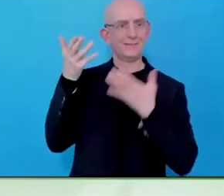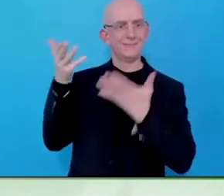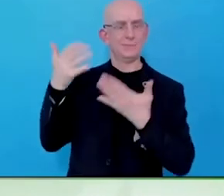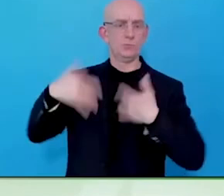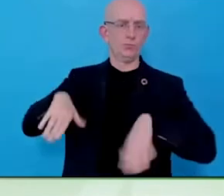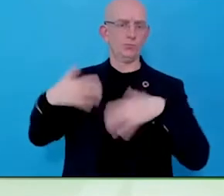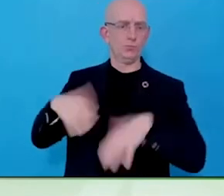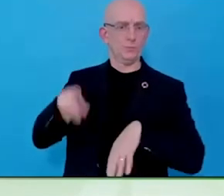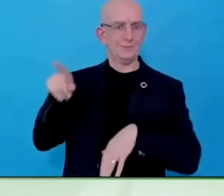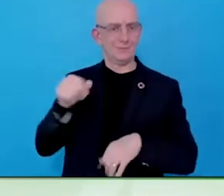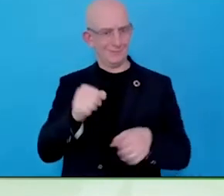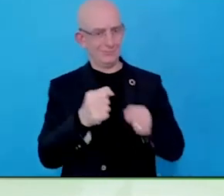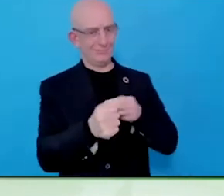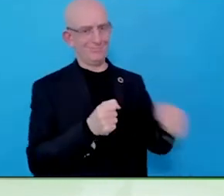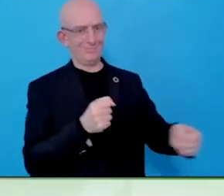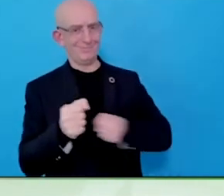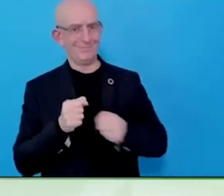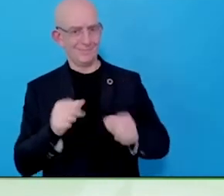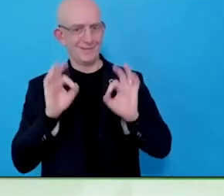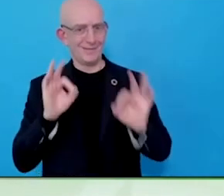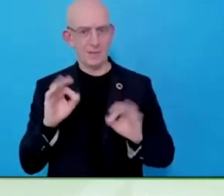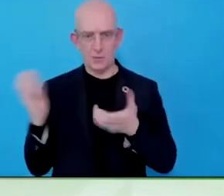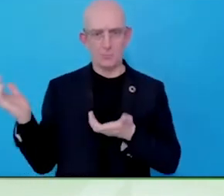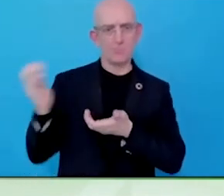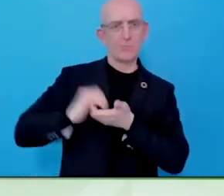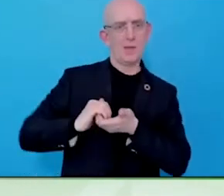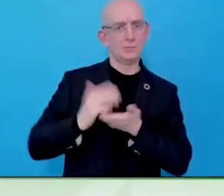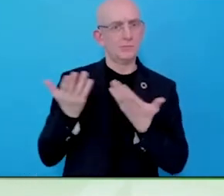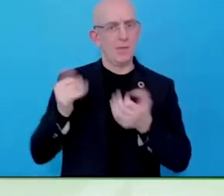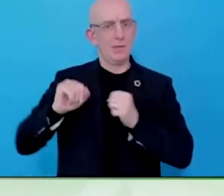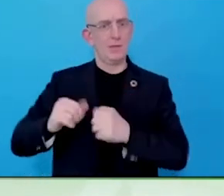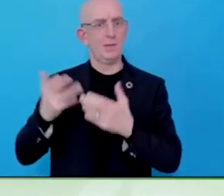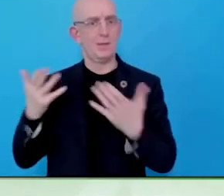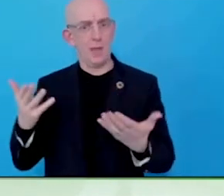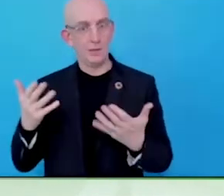It's a phrase that has been used and has so much more relevance